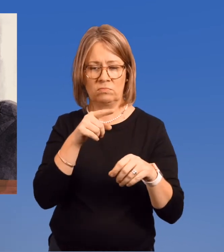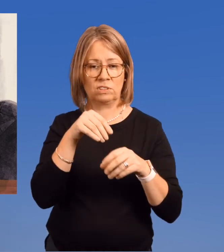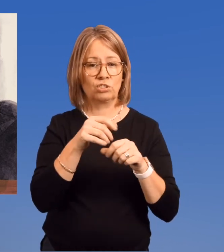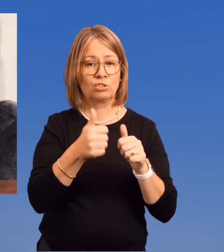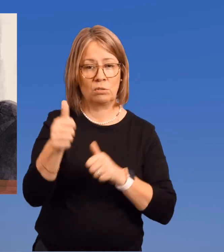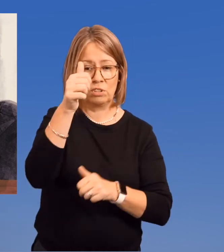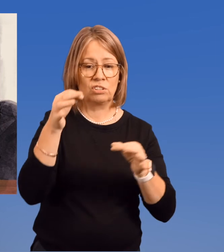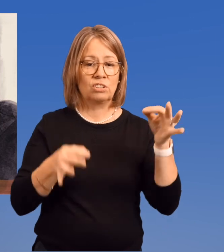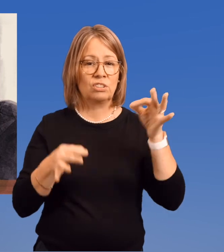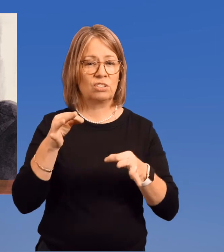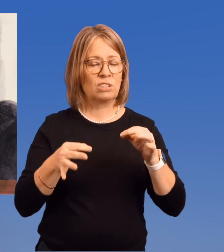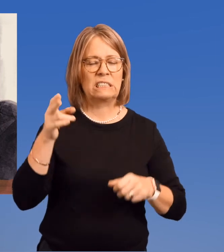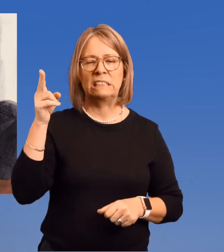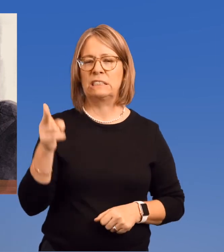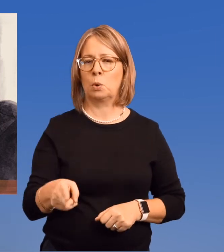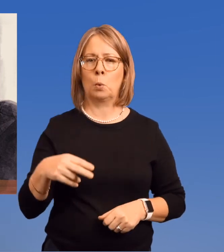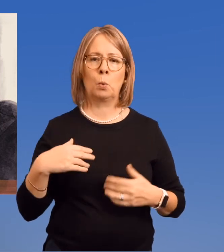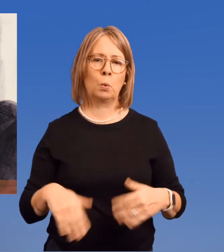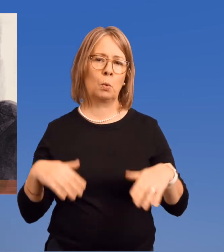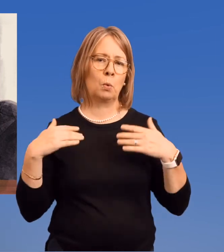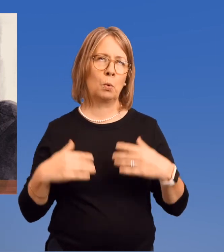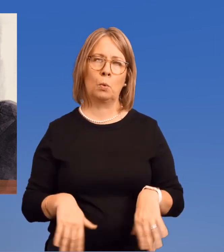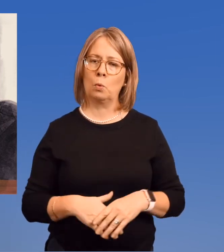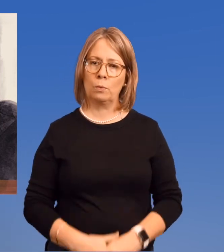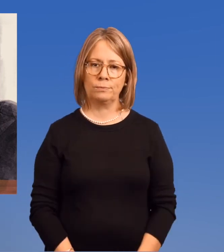in Supreme Court history.